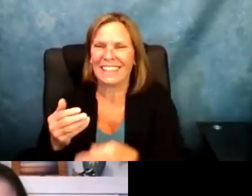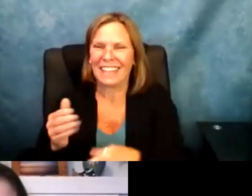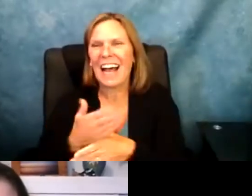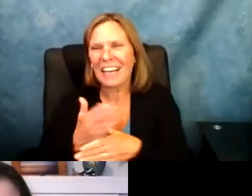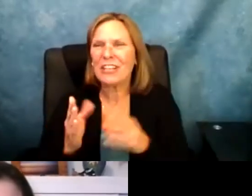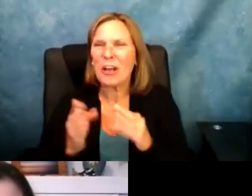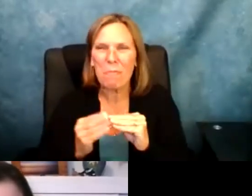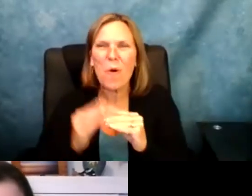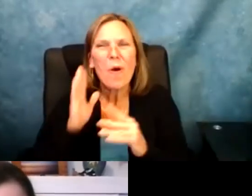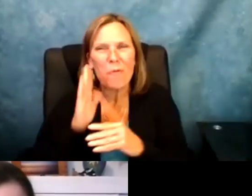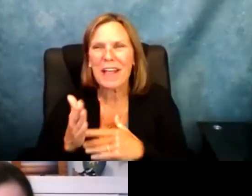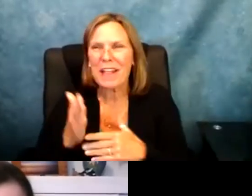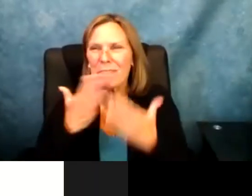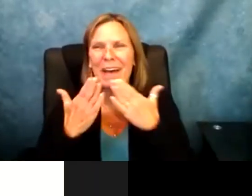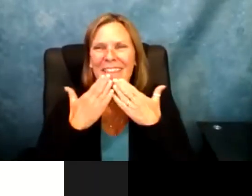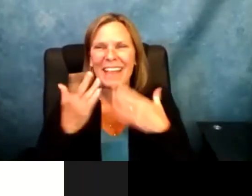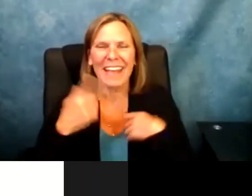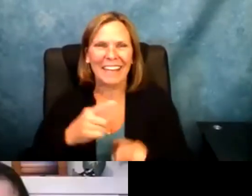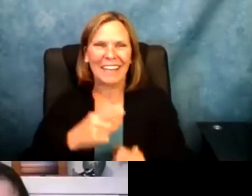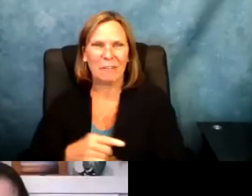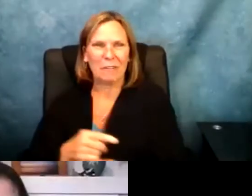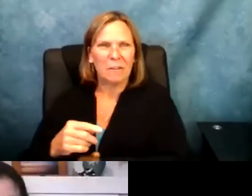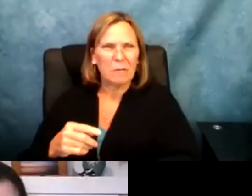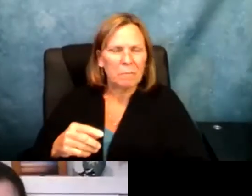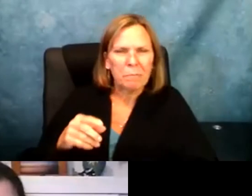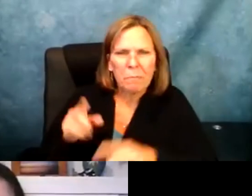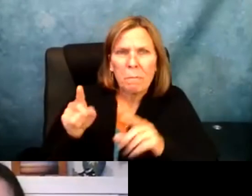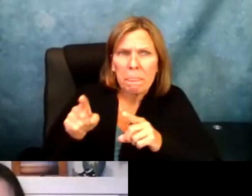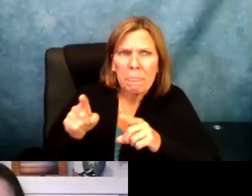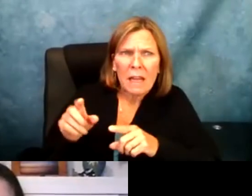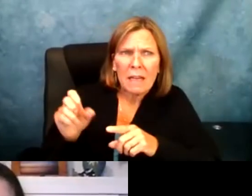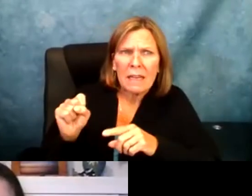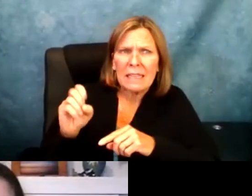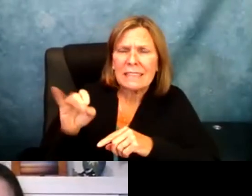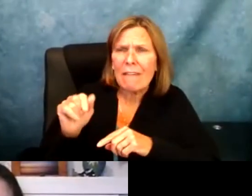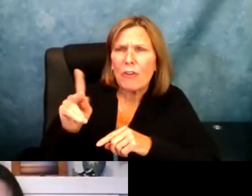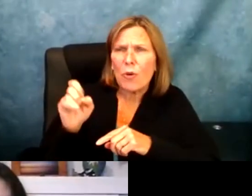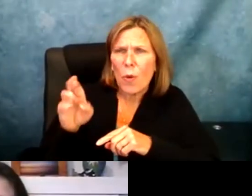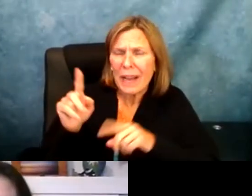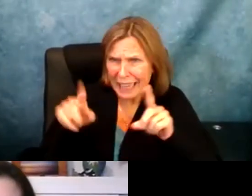yeah. Less division. I am sure -- I will say more in a little bit but thank you.